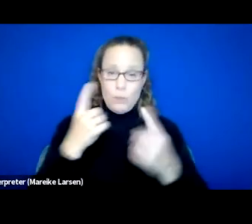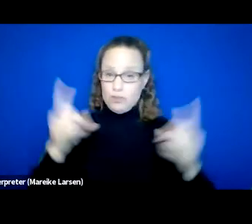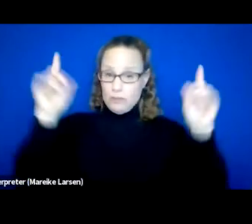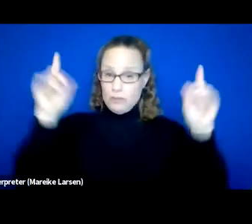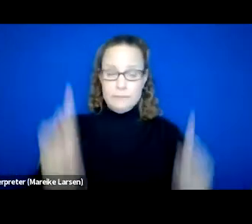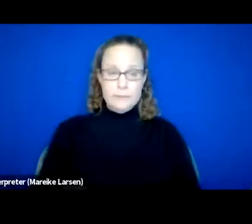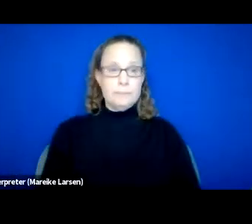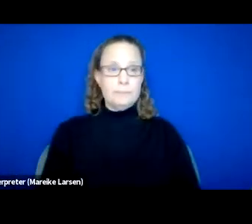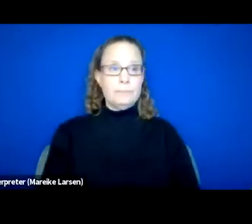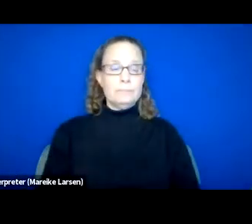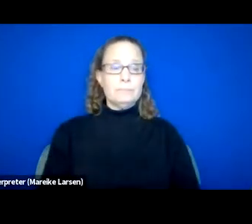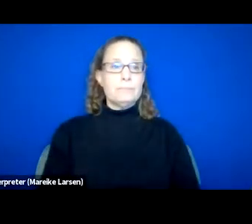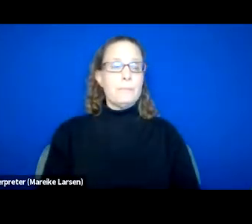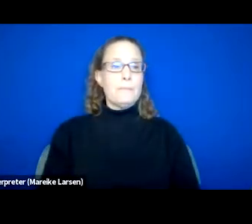so they can move to the next slide.